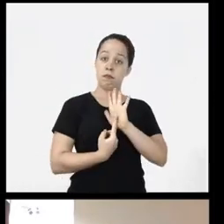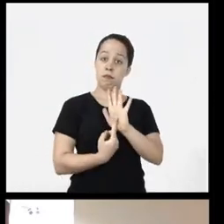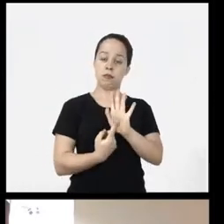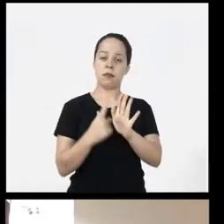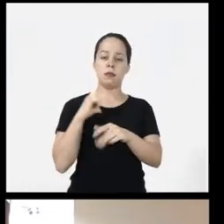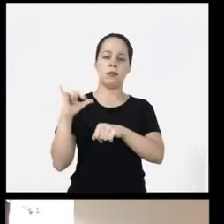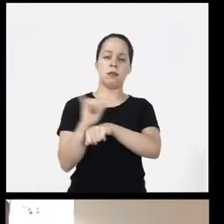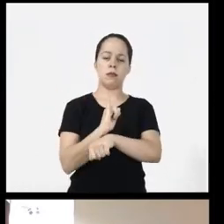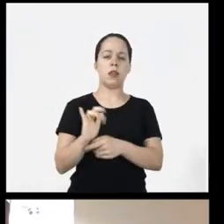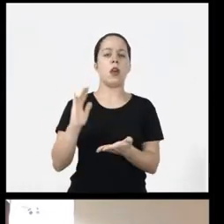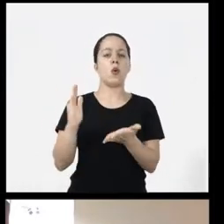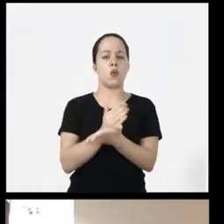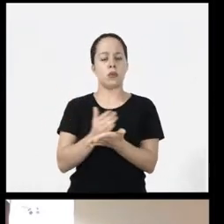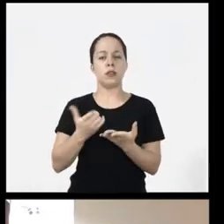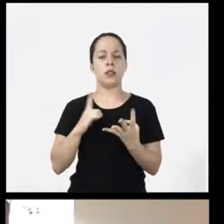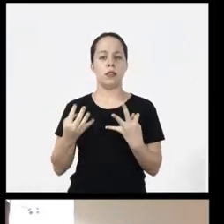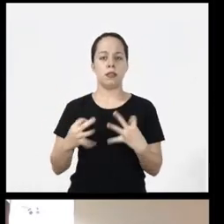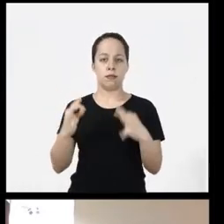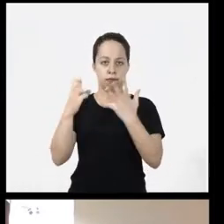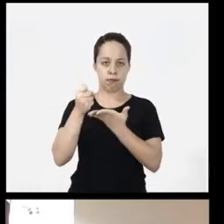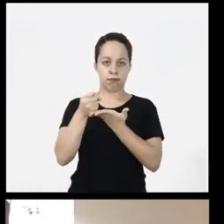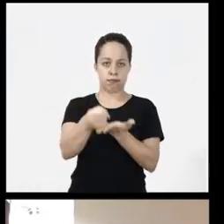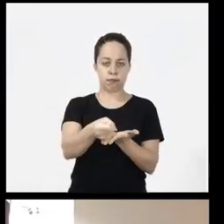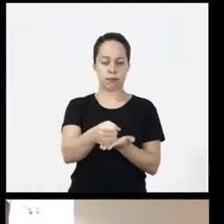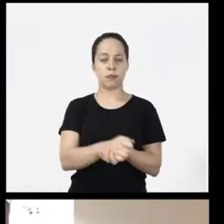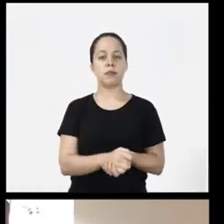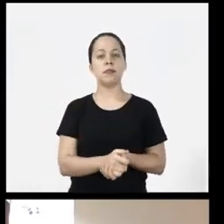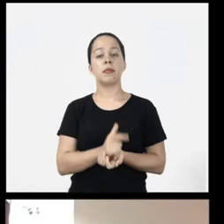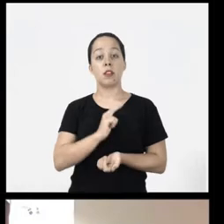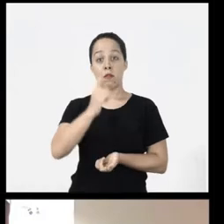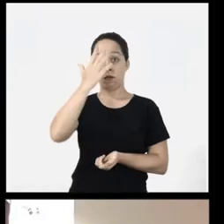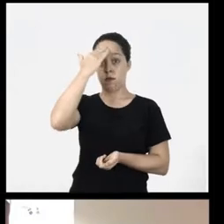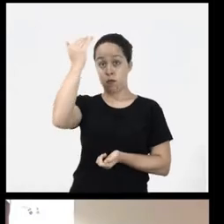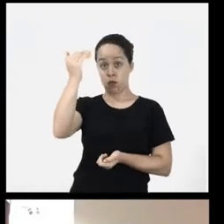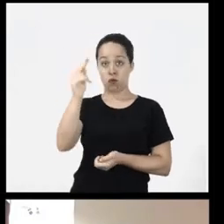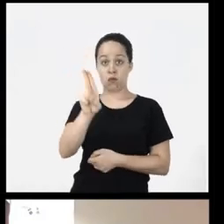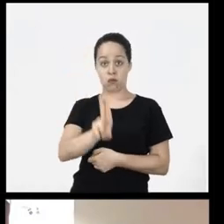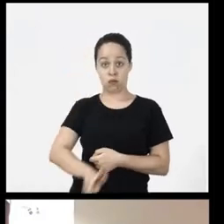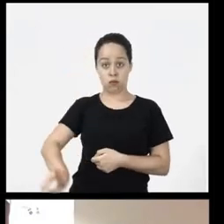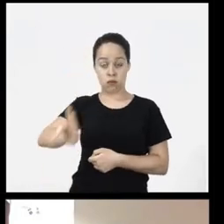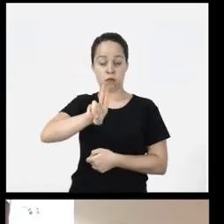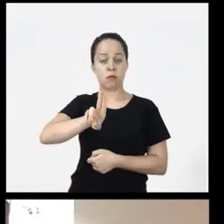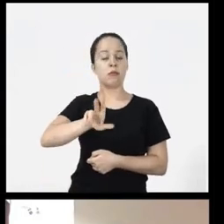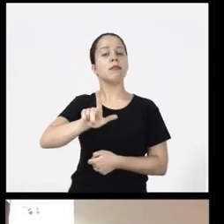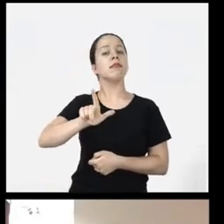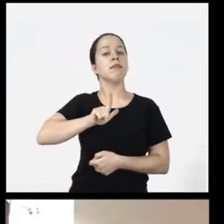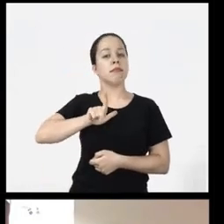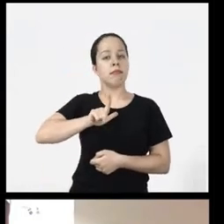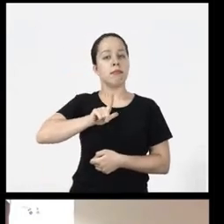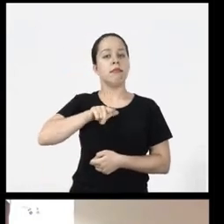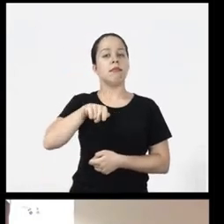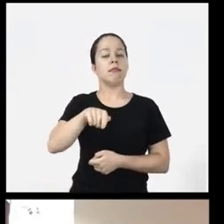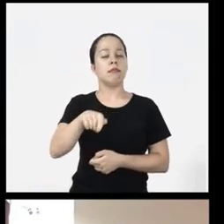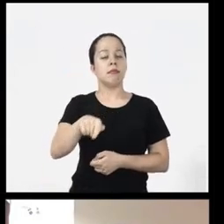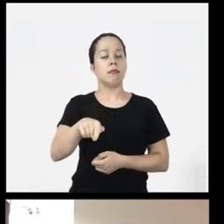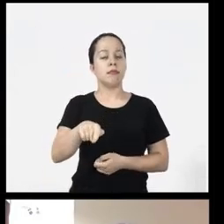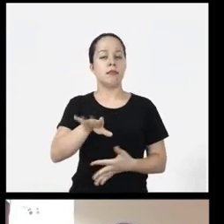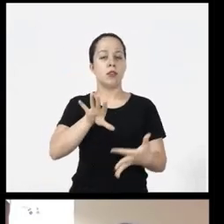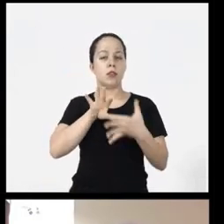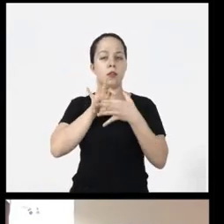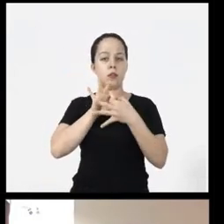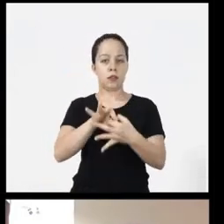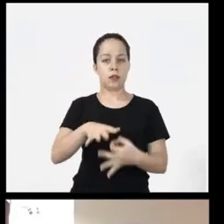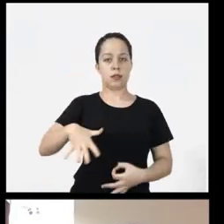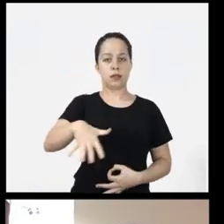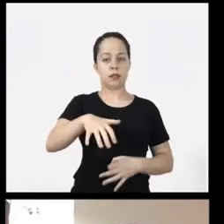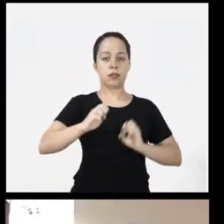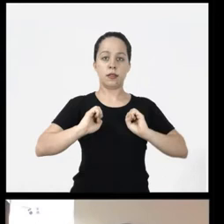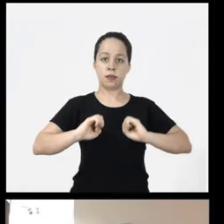here some assistive technology resources the most commonly used in the Educational context